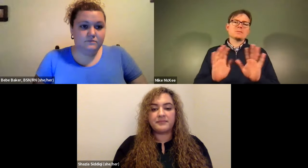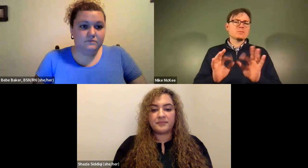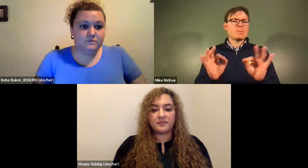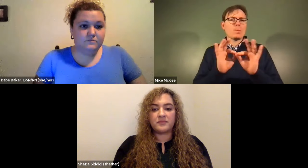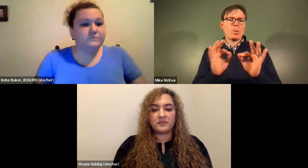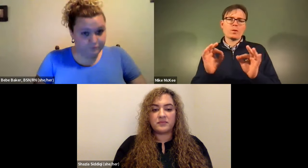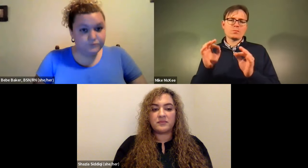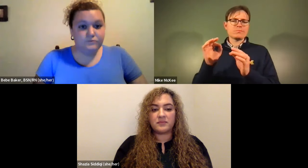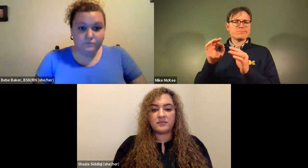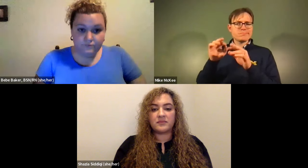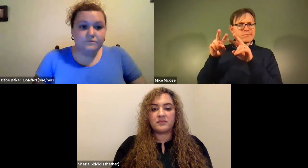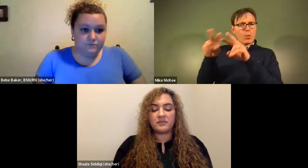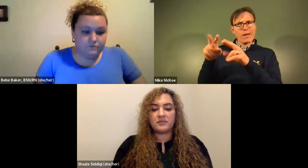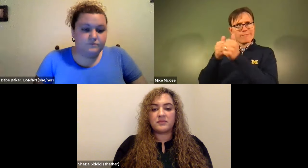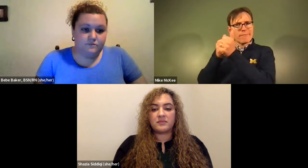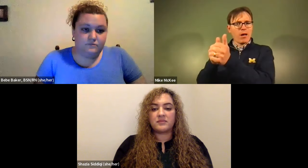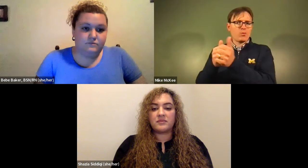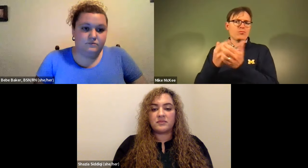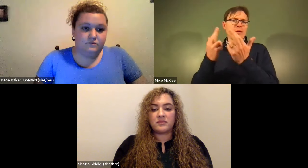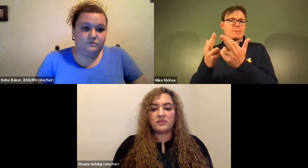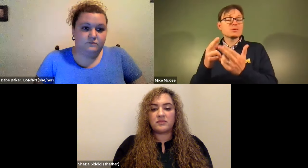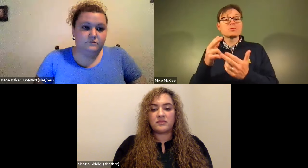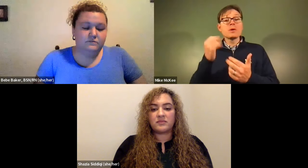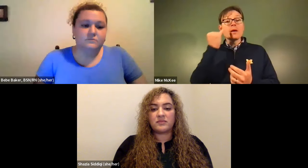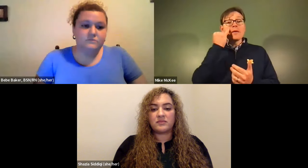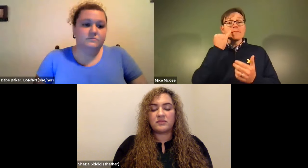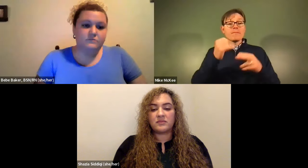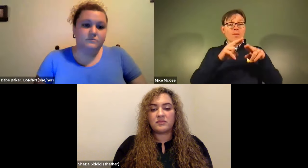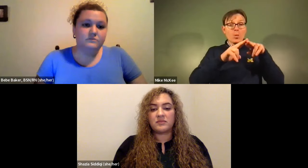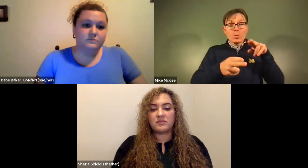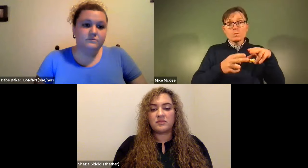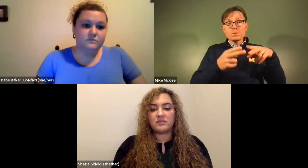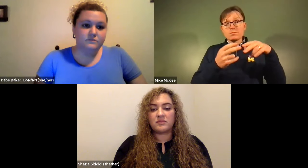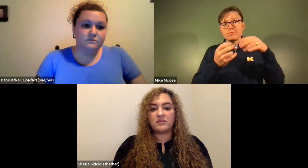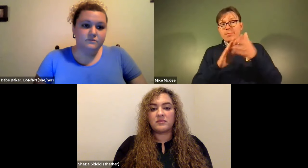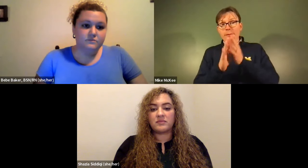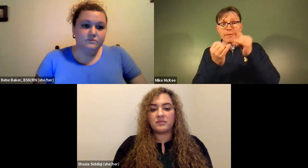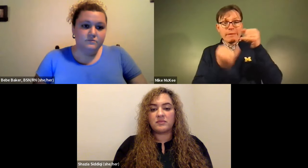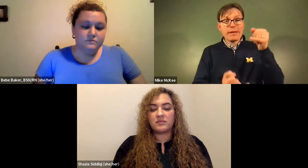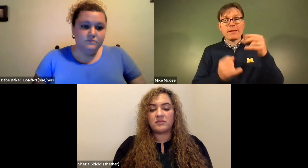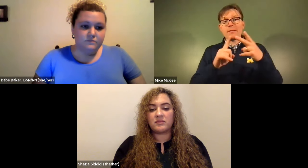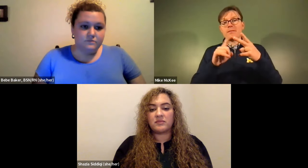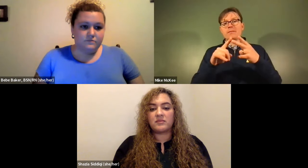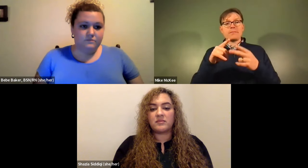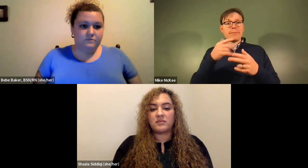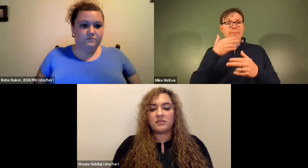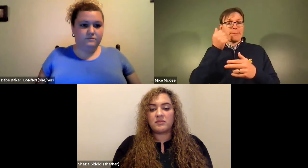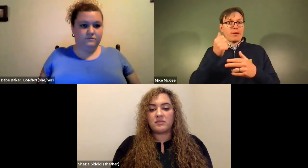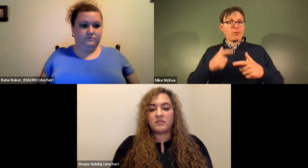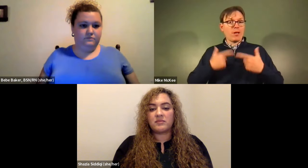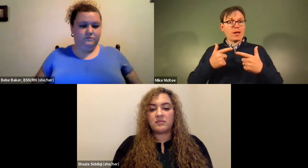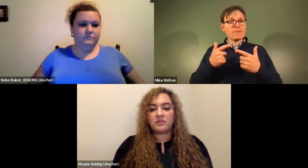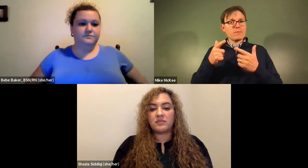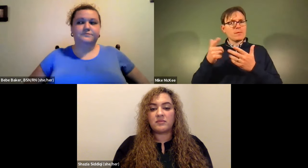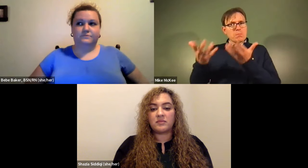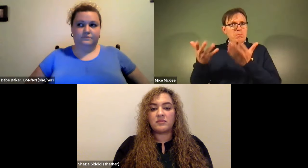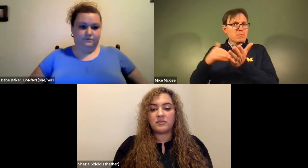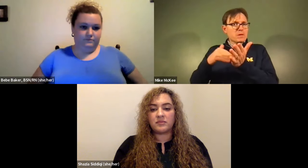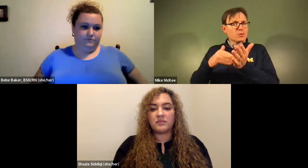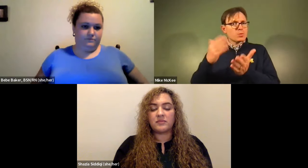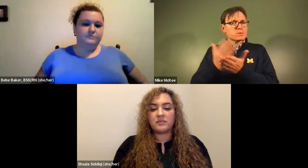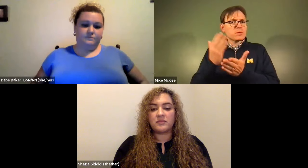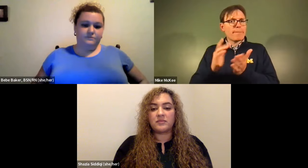James Cech: Delaying treatment for high blood pressure is not good it's important to follow your doctor's resume recommendations so again get to a healthy weight.